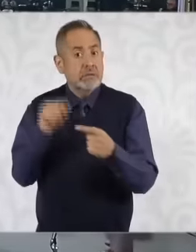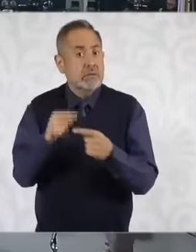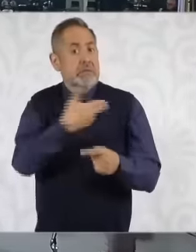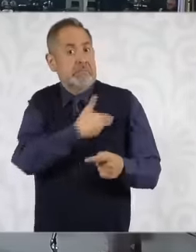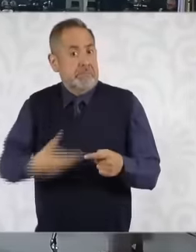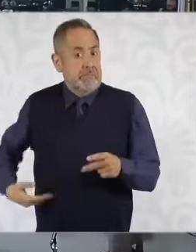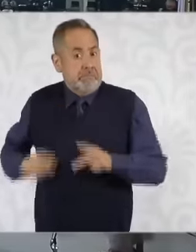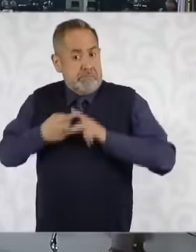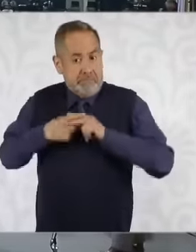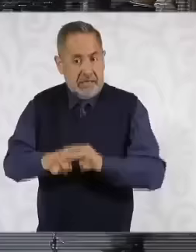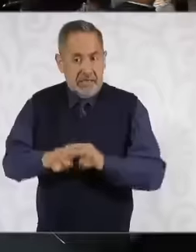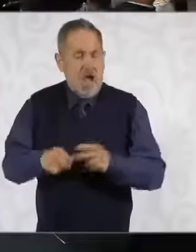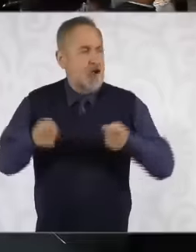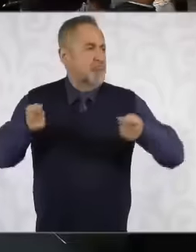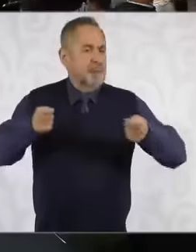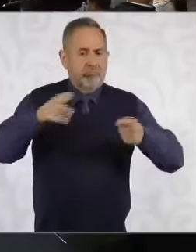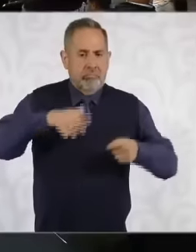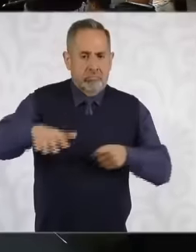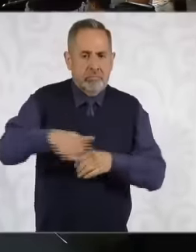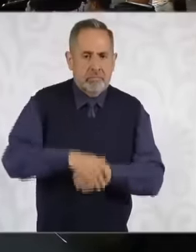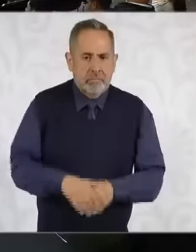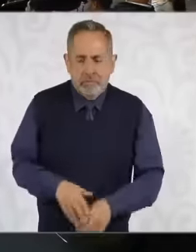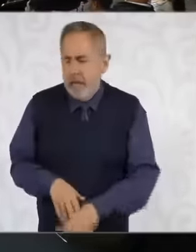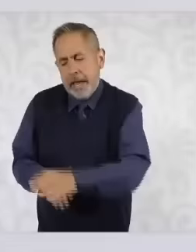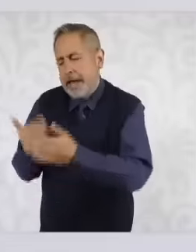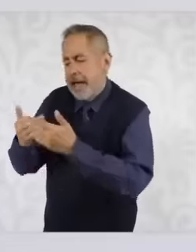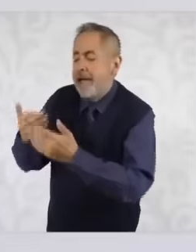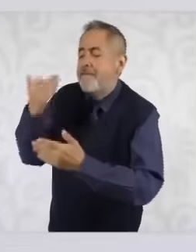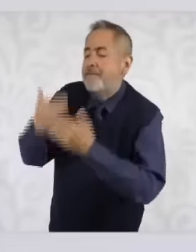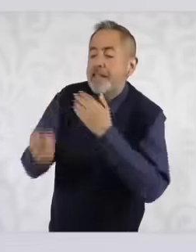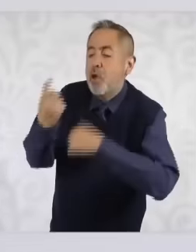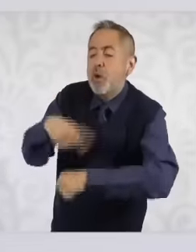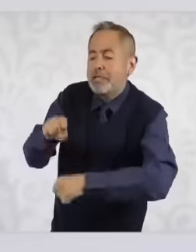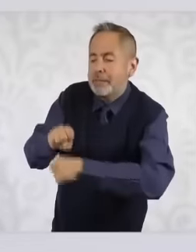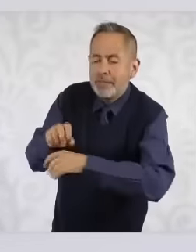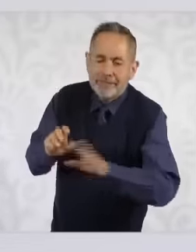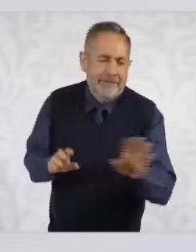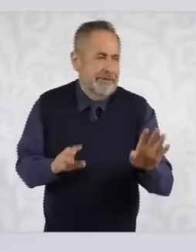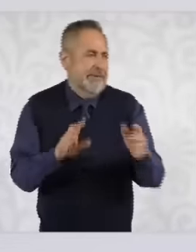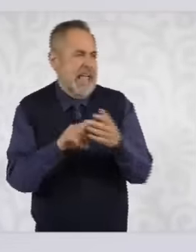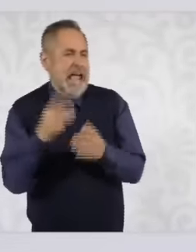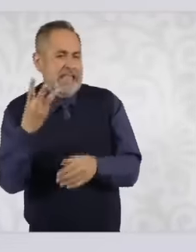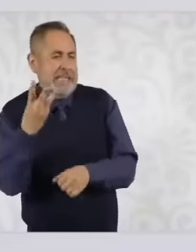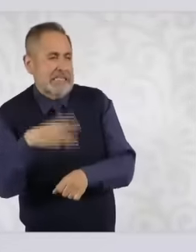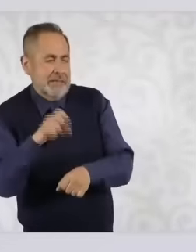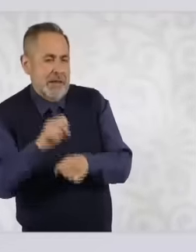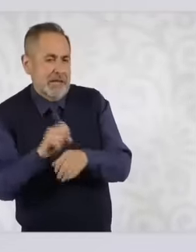to power of I still have a week left but I have practically been working for three weeks